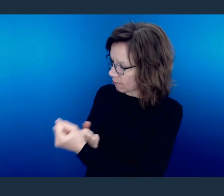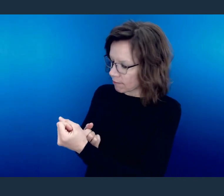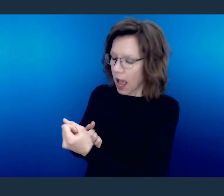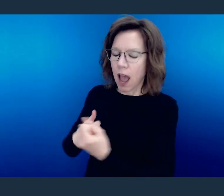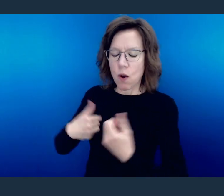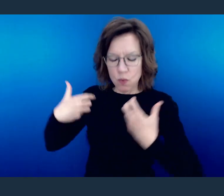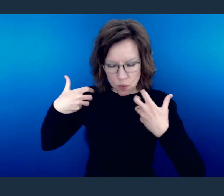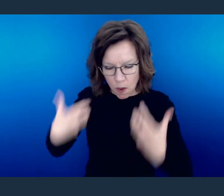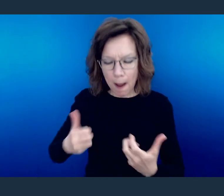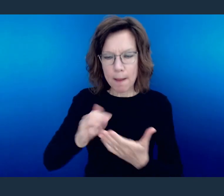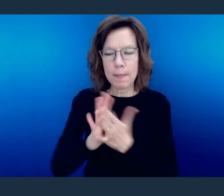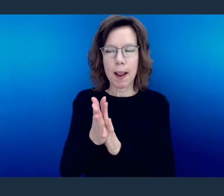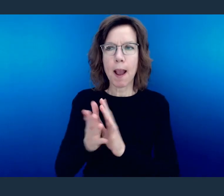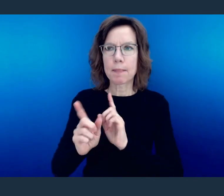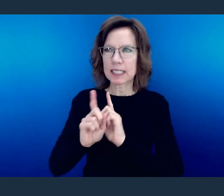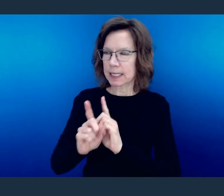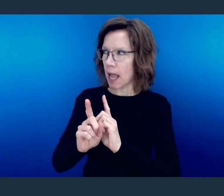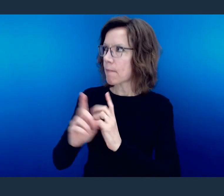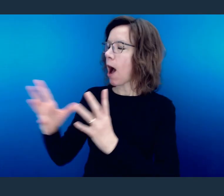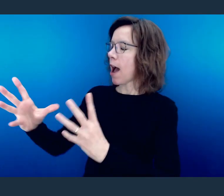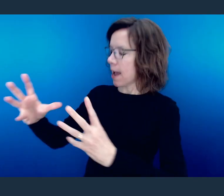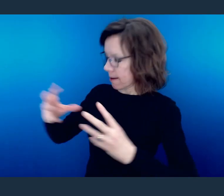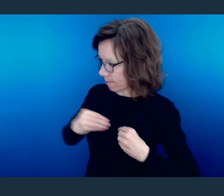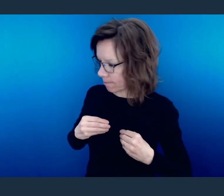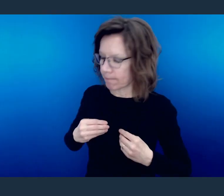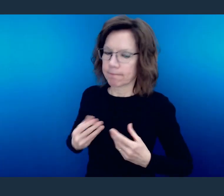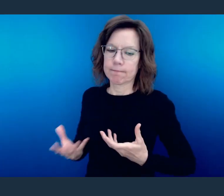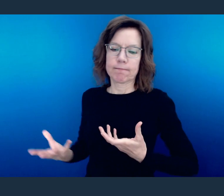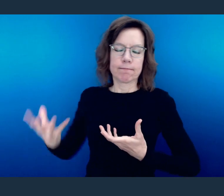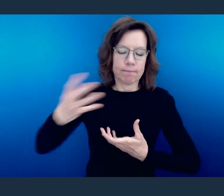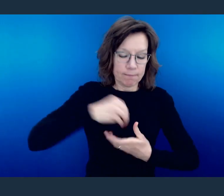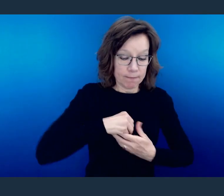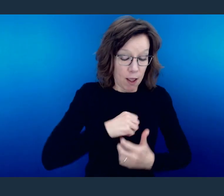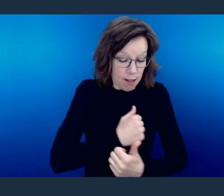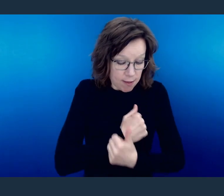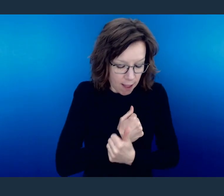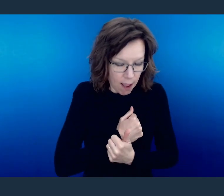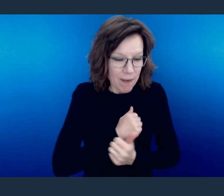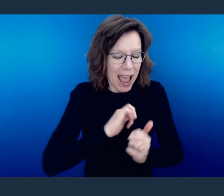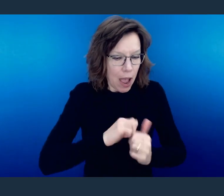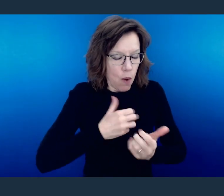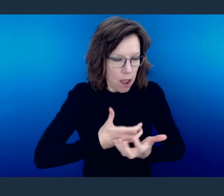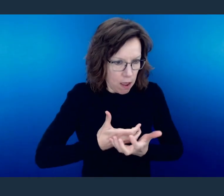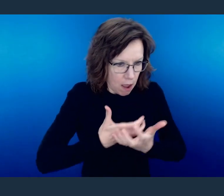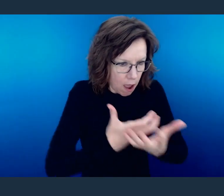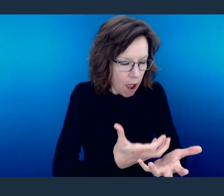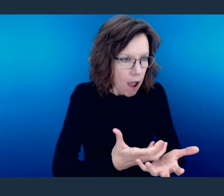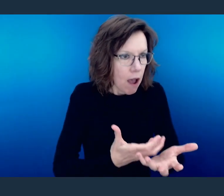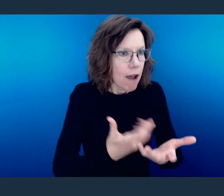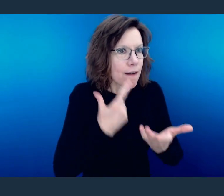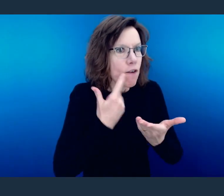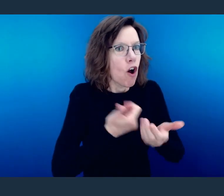There is an outcome to that expressed love that works in us and through us for others